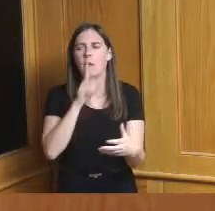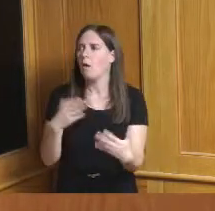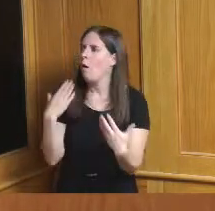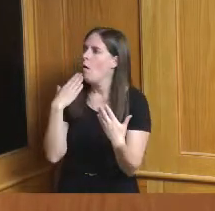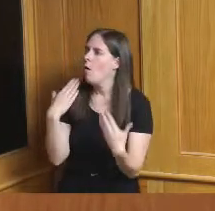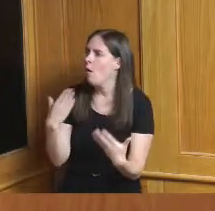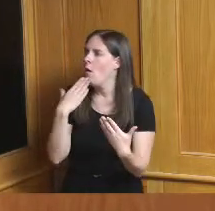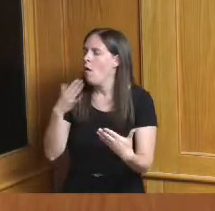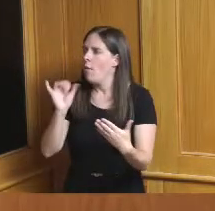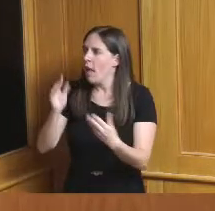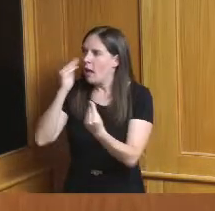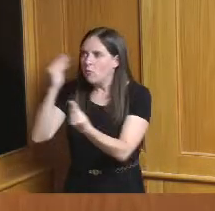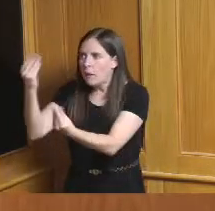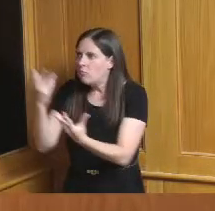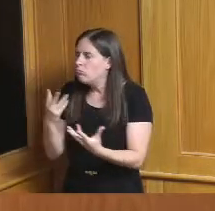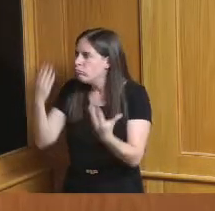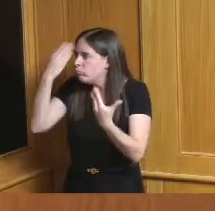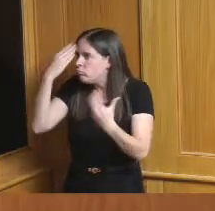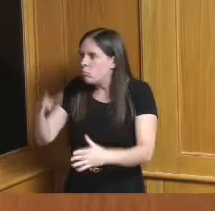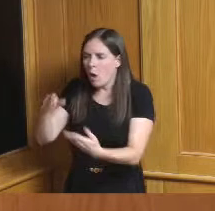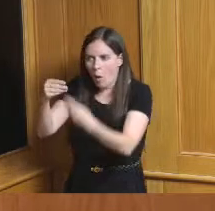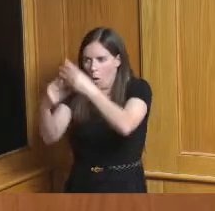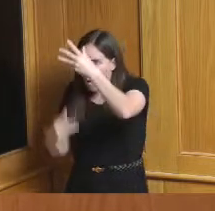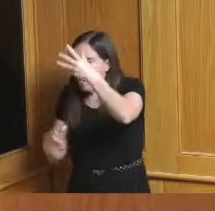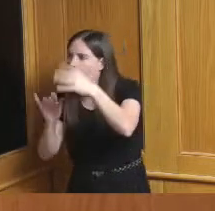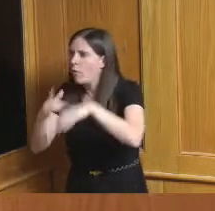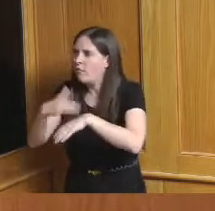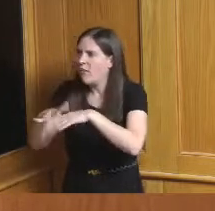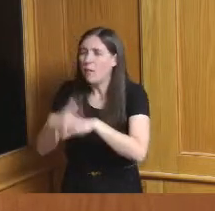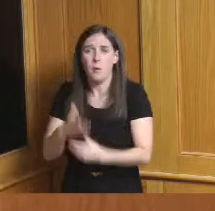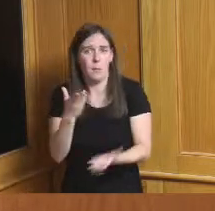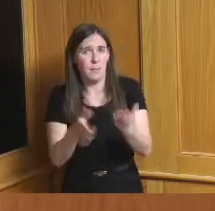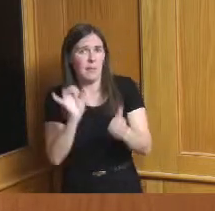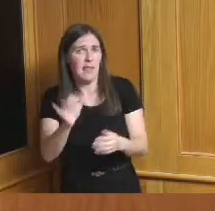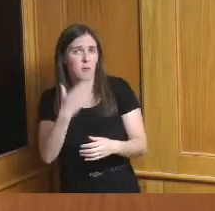for the information and so maybe that would be an opportunity to expound upon